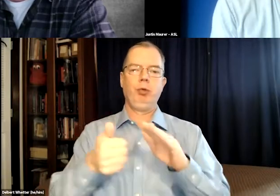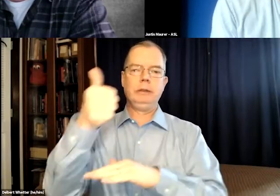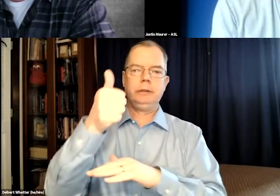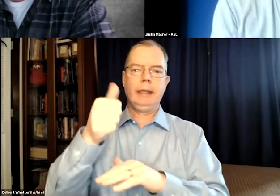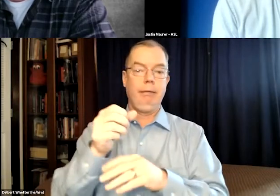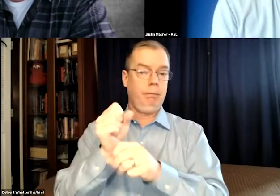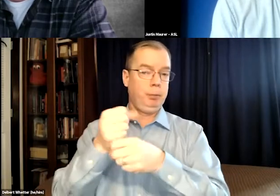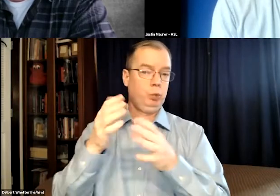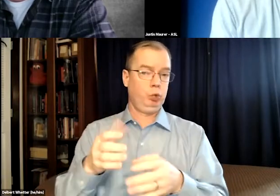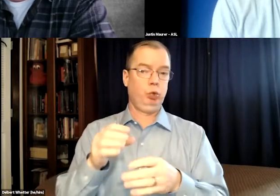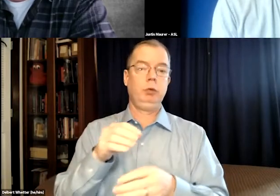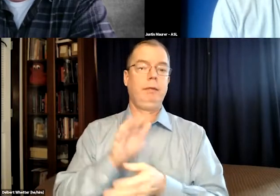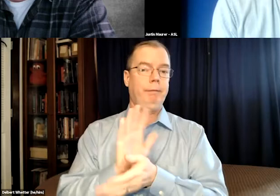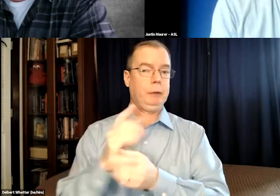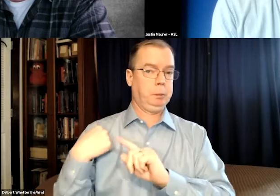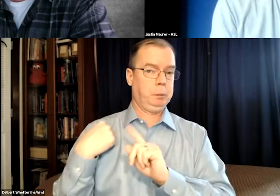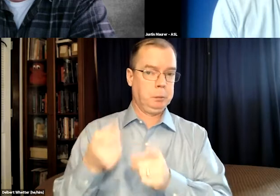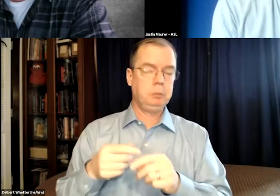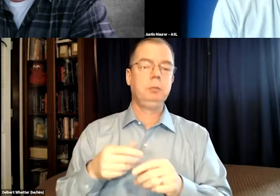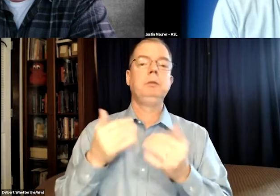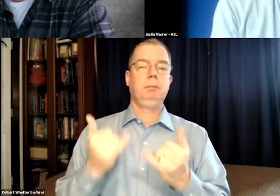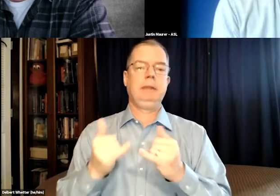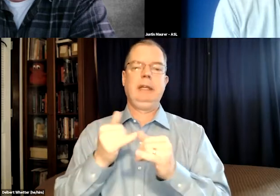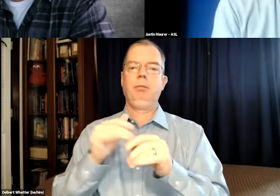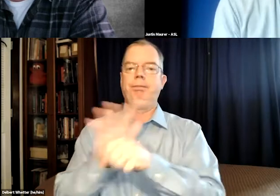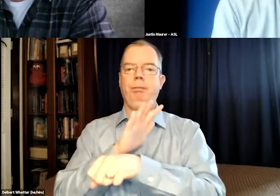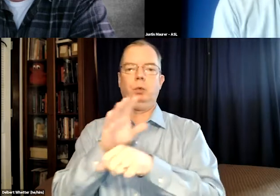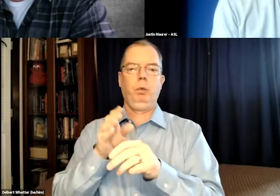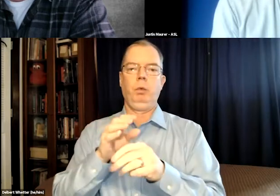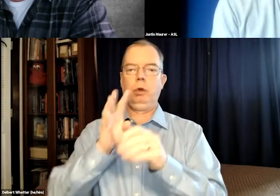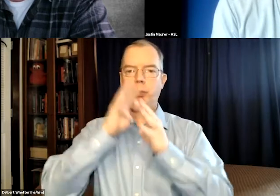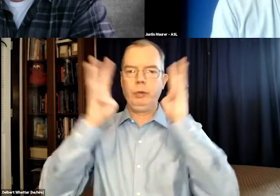years and become an executive producer on a few films.